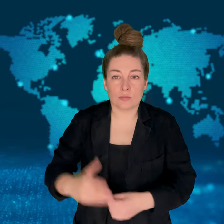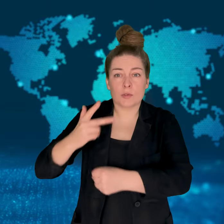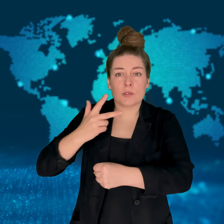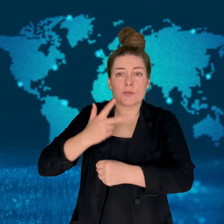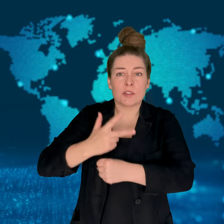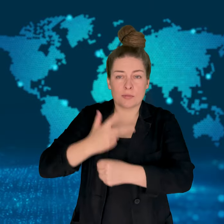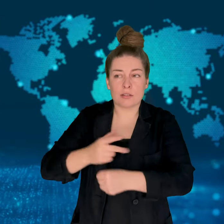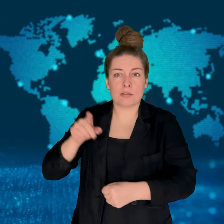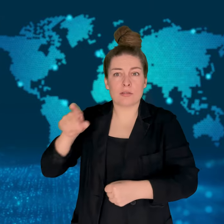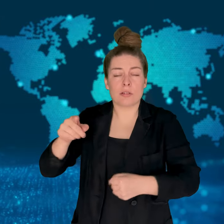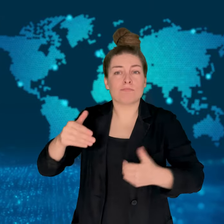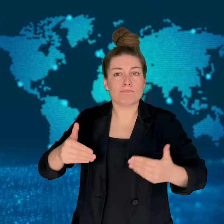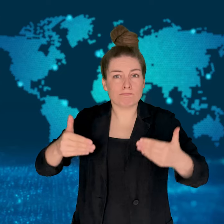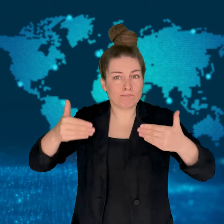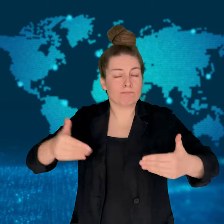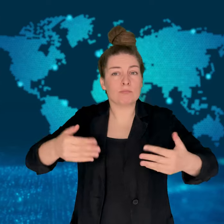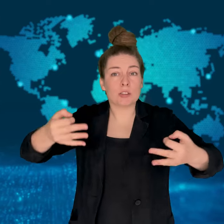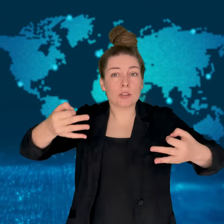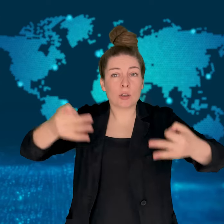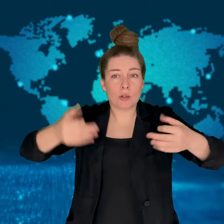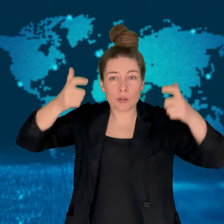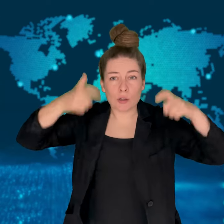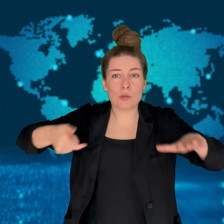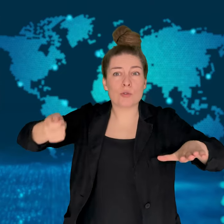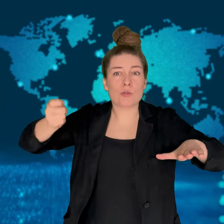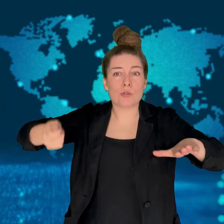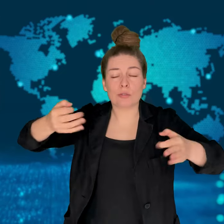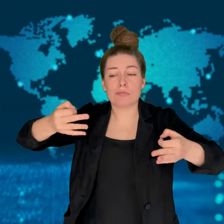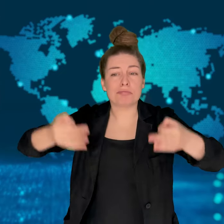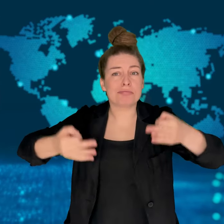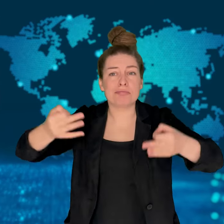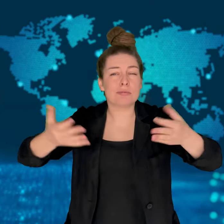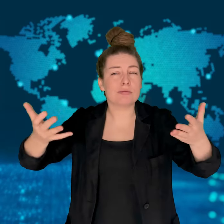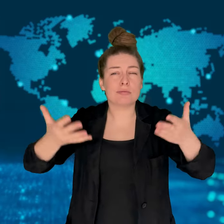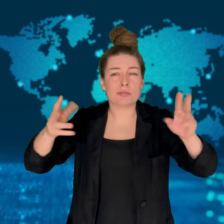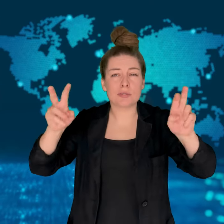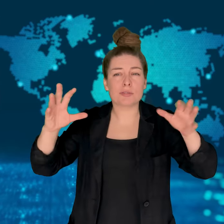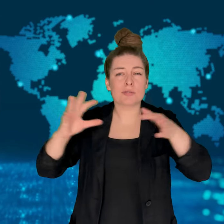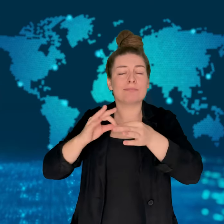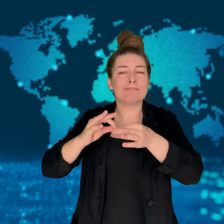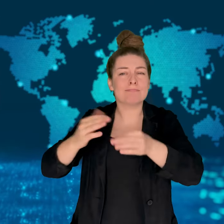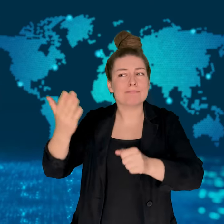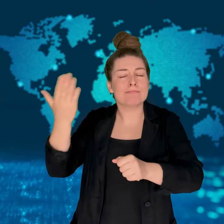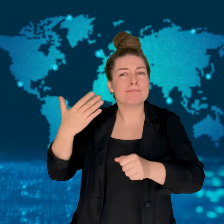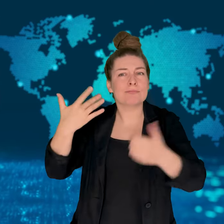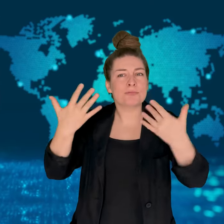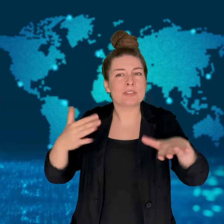[MONIKA]: A genocide trial in Guatemala has reopened many old wounds among